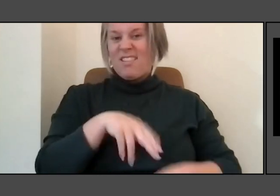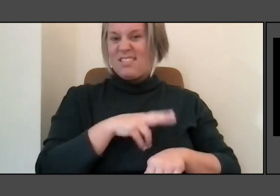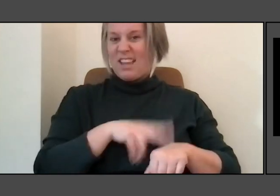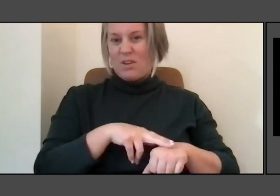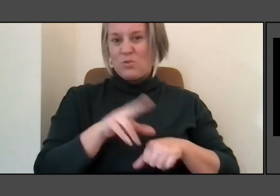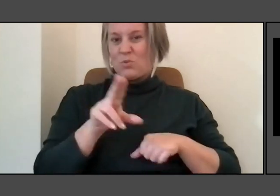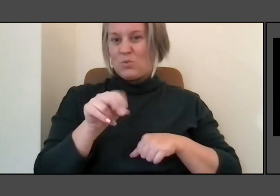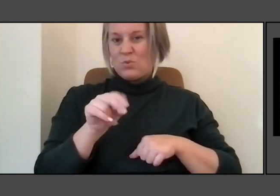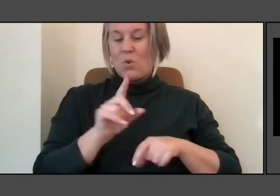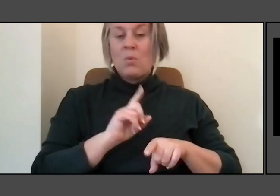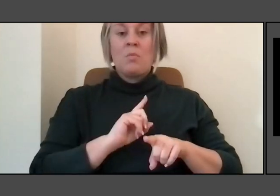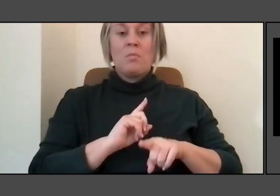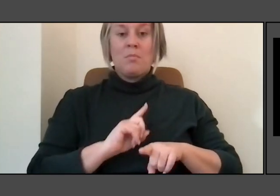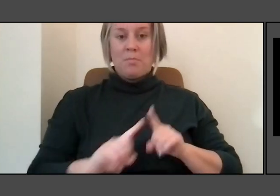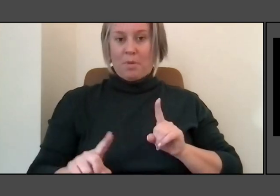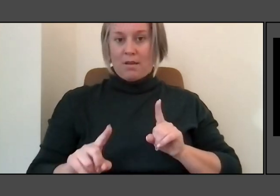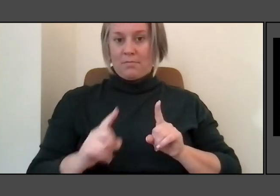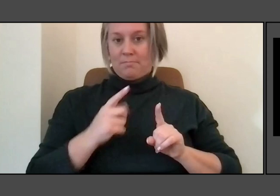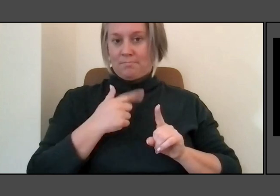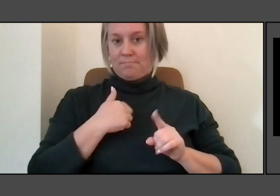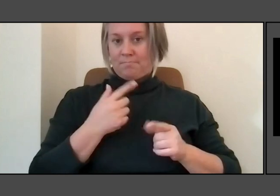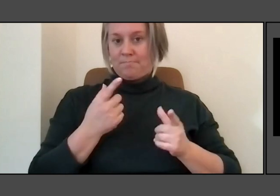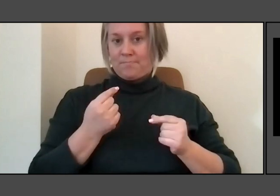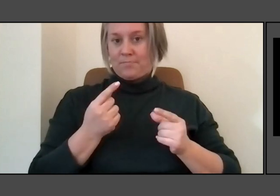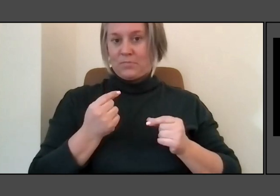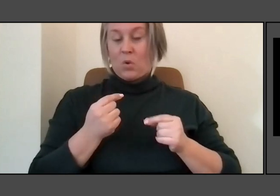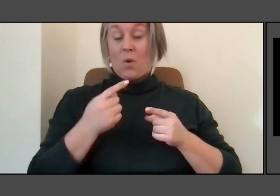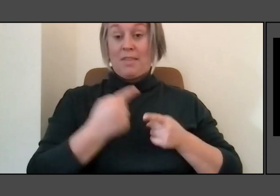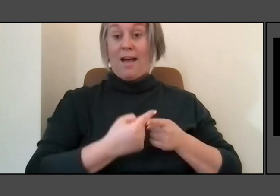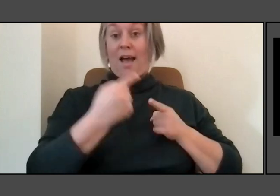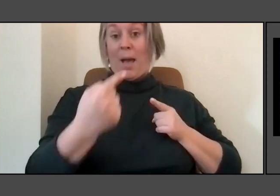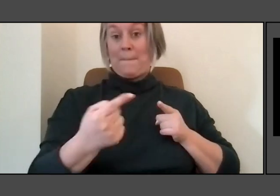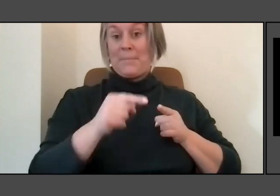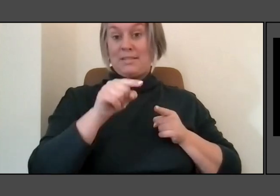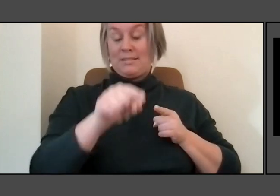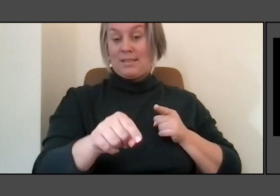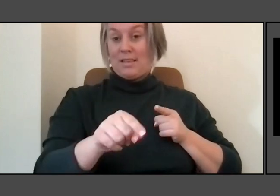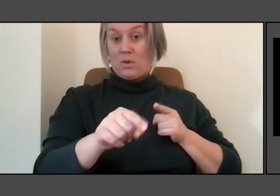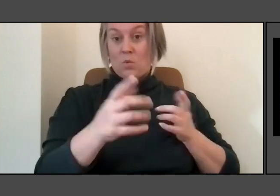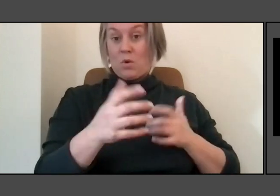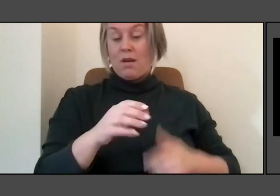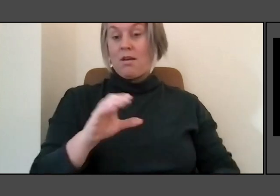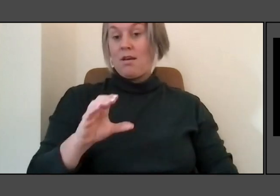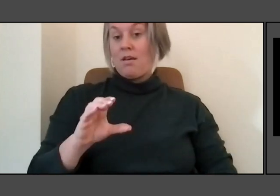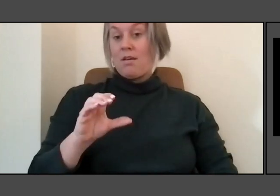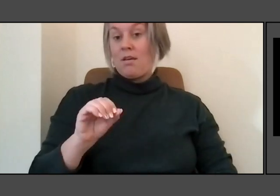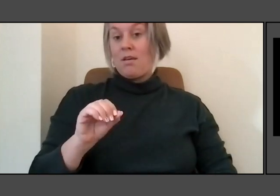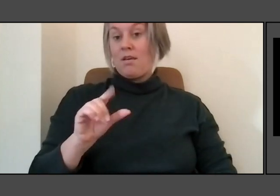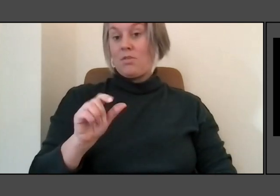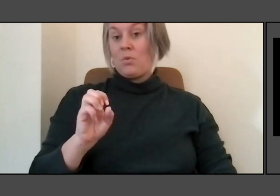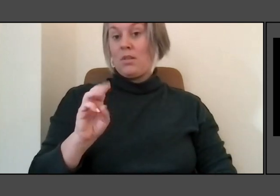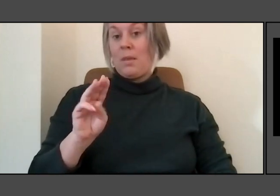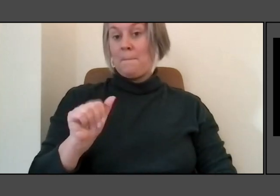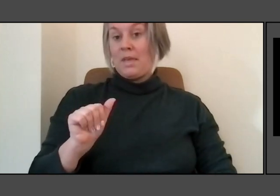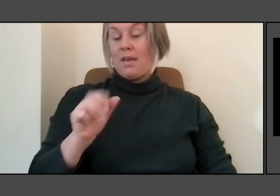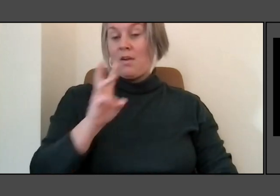again, on the opposite side, which is the Columbia River estuary, which is one of the most vibrant estuaries in our country.